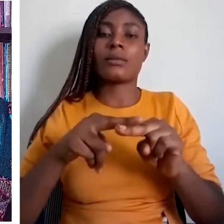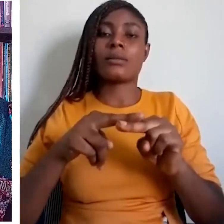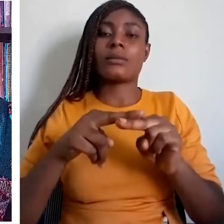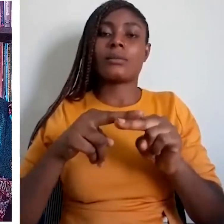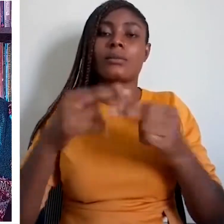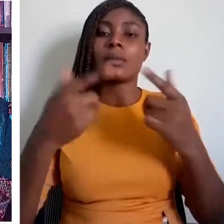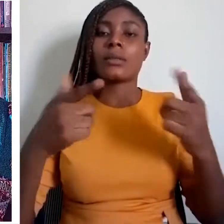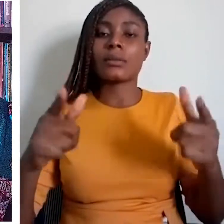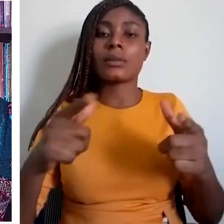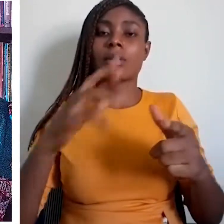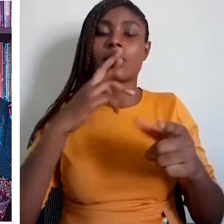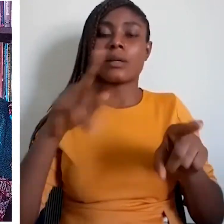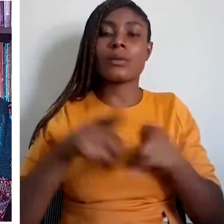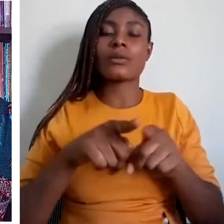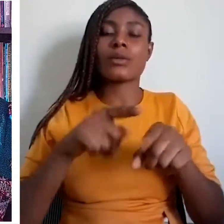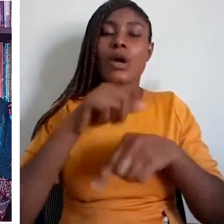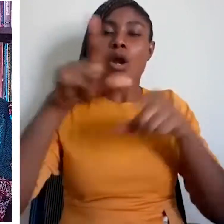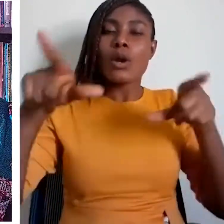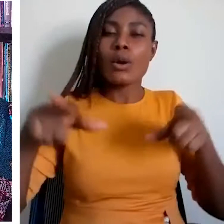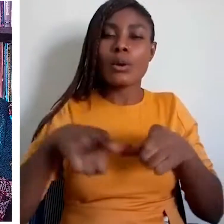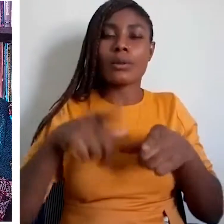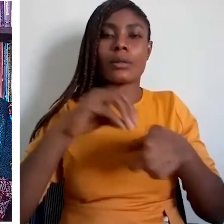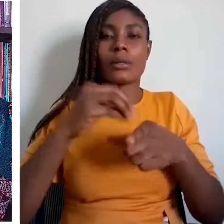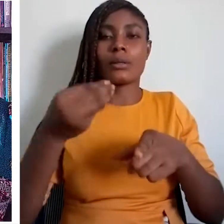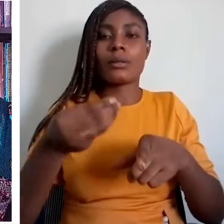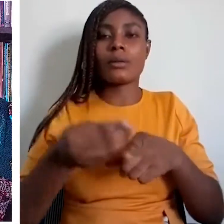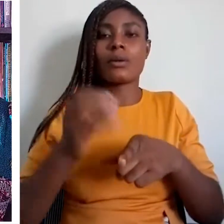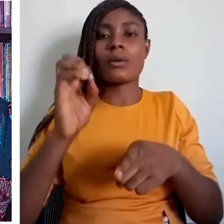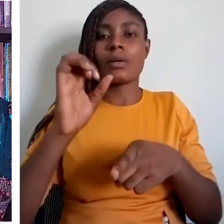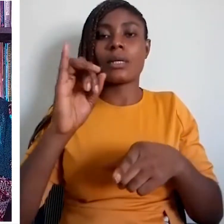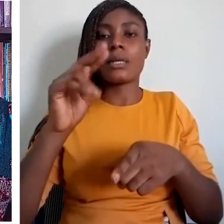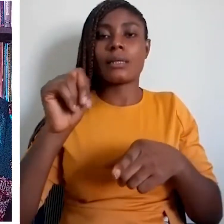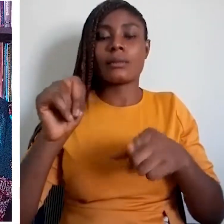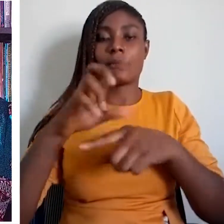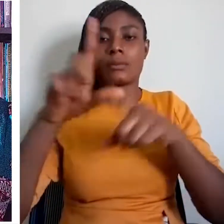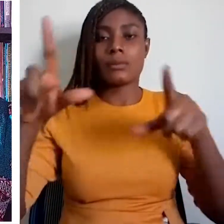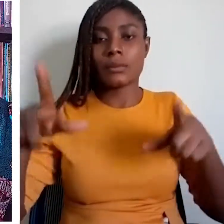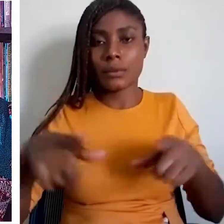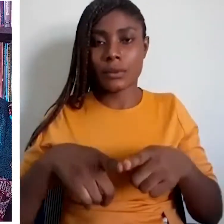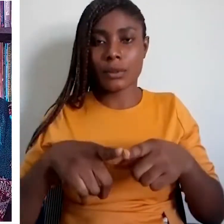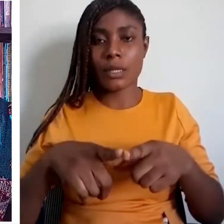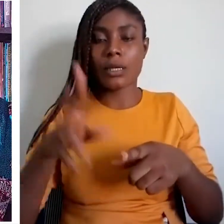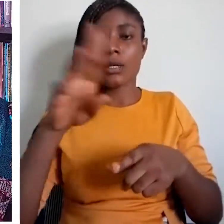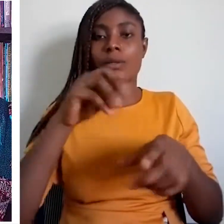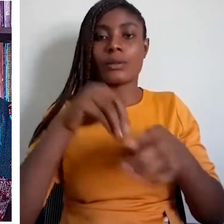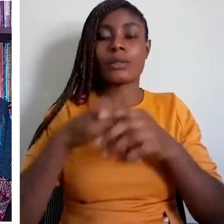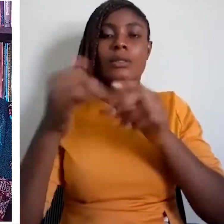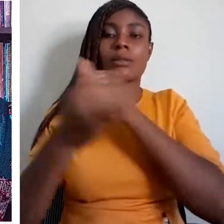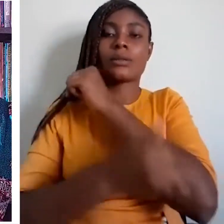Lingua franca may be either a trade language like a pidgin or a non-pidginized language spoken widely in a territory.